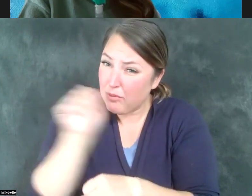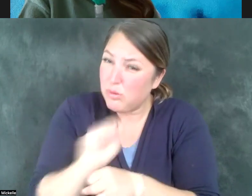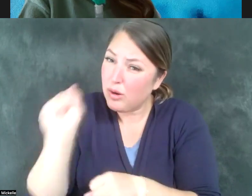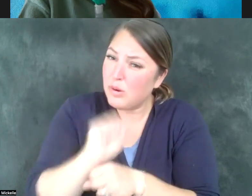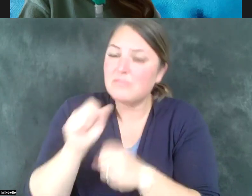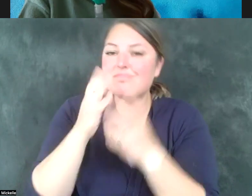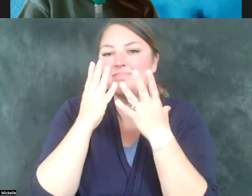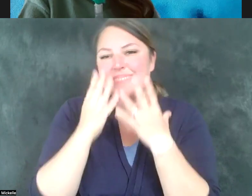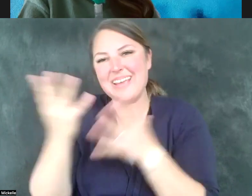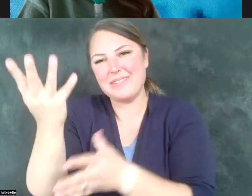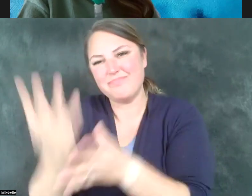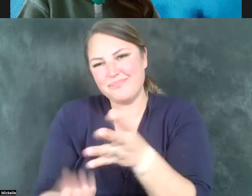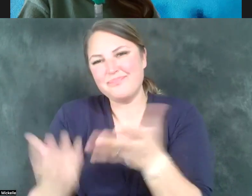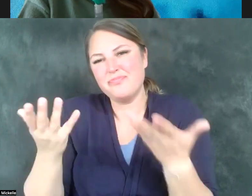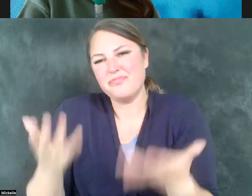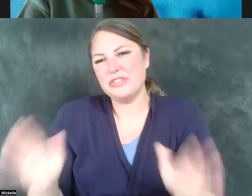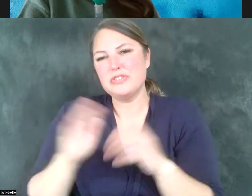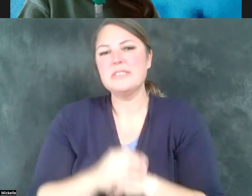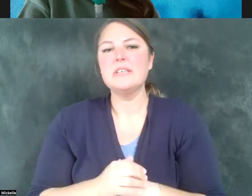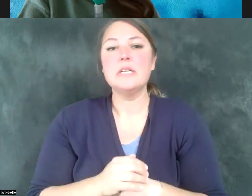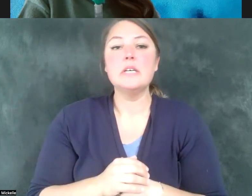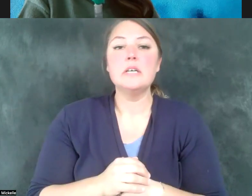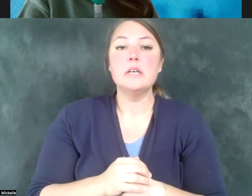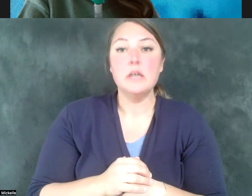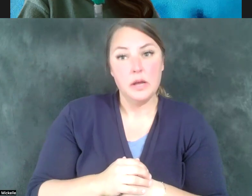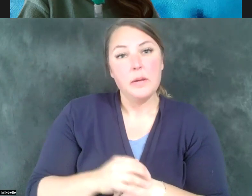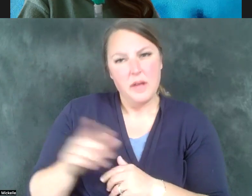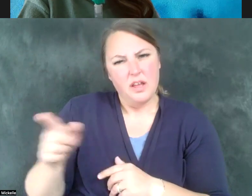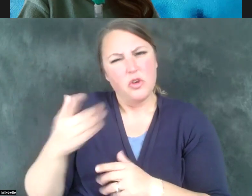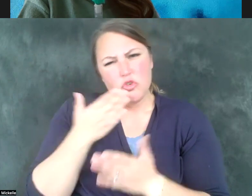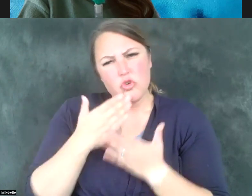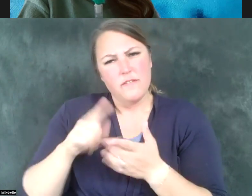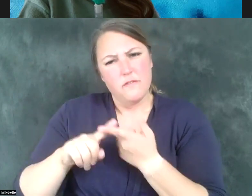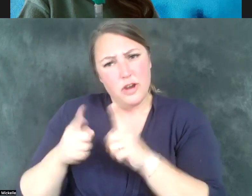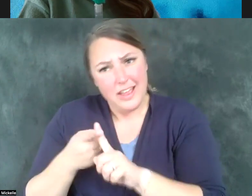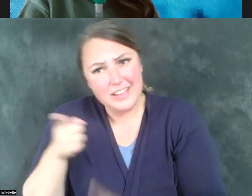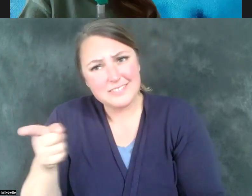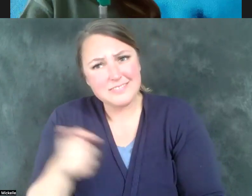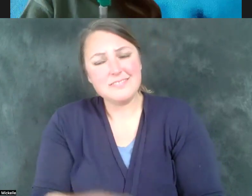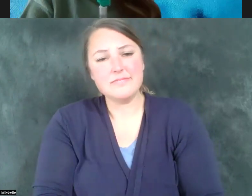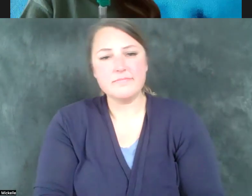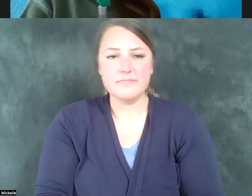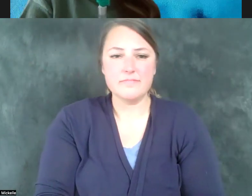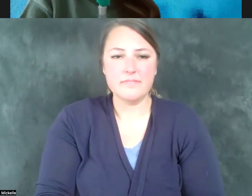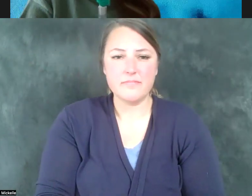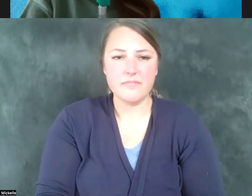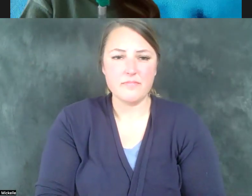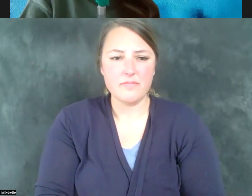longer with us, but he was a good friend and one of the formative people that I